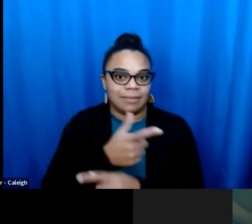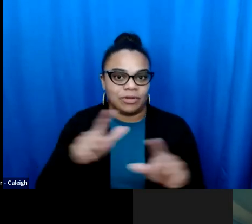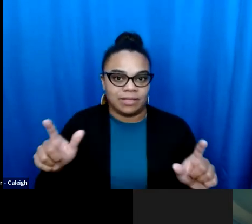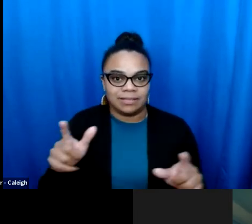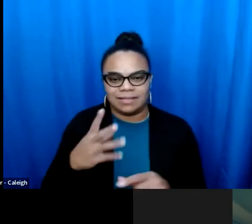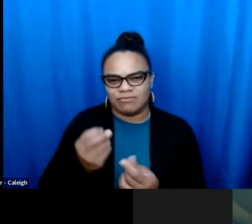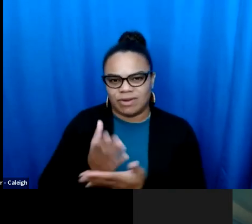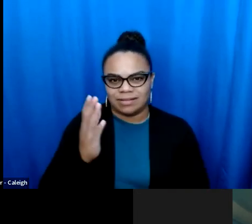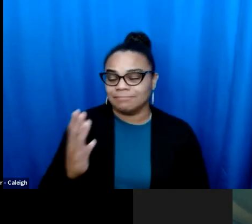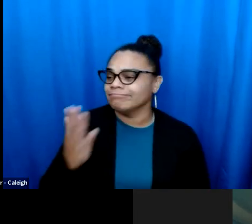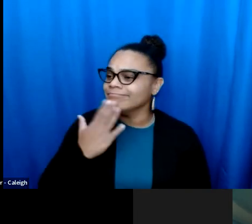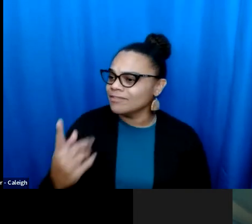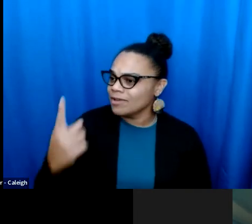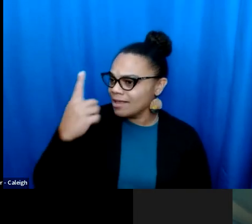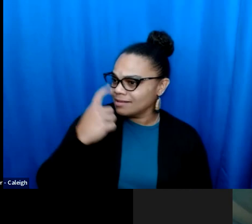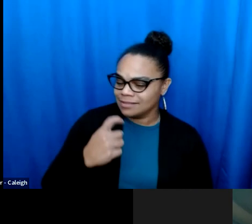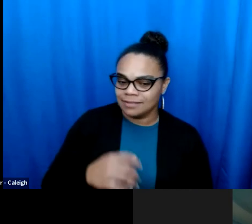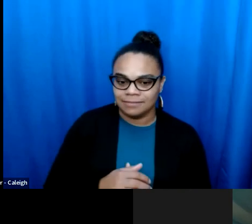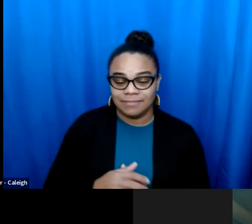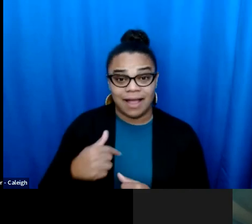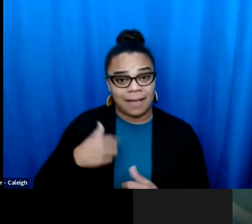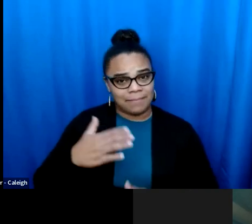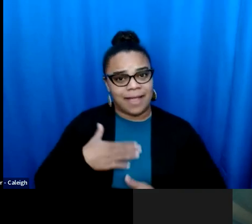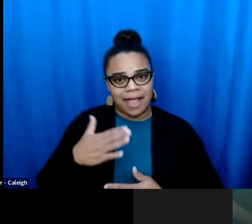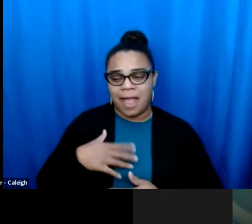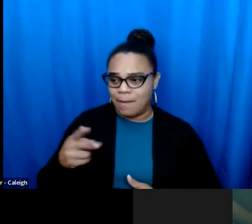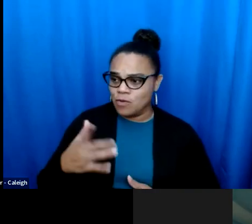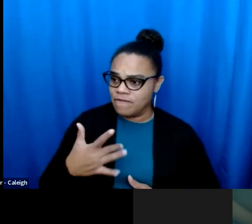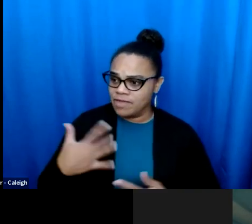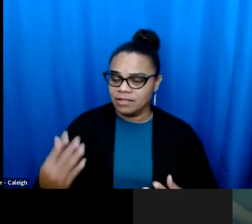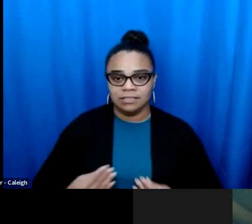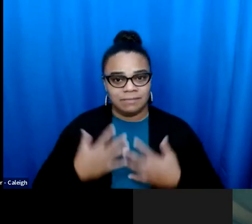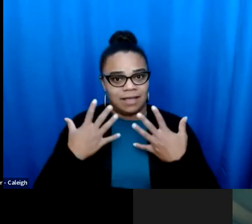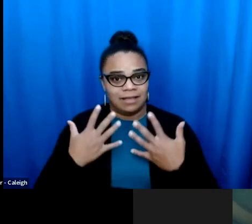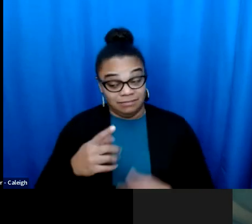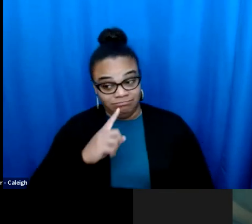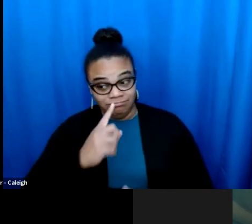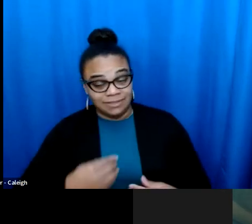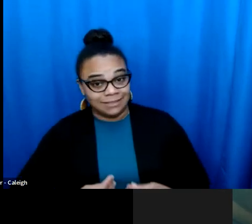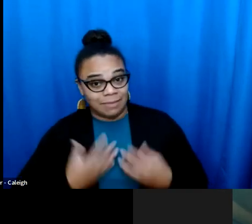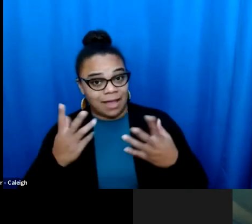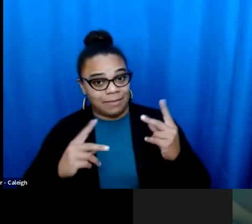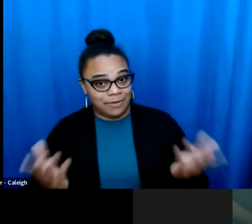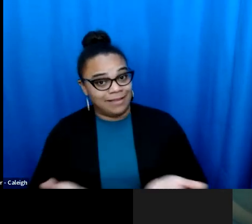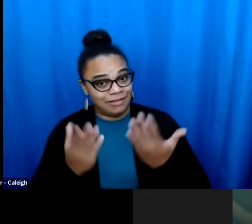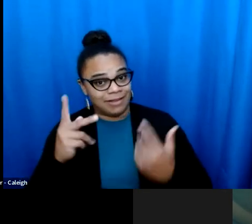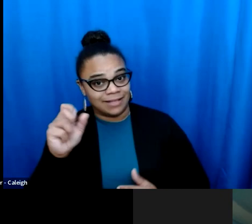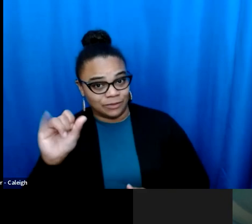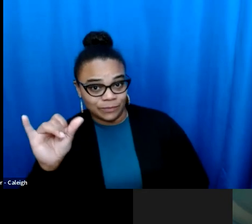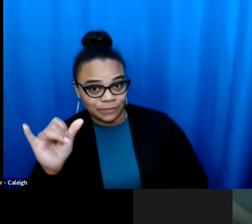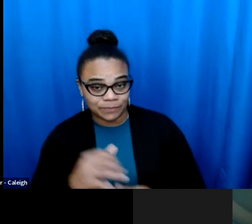And that was because they wanted an opportunity to vote. No on this thing date to our civil liberties and Thank you for asking him and I'm glad that it is in firing to us. civil rights? >> MICAH: Thank you for asking. I'm